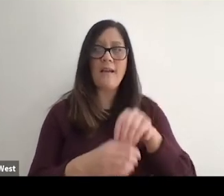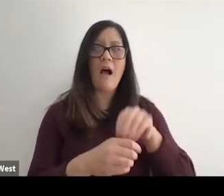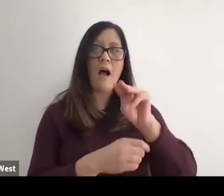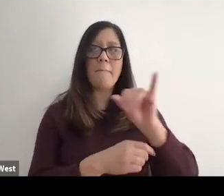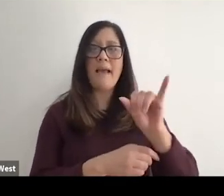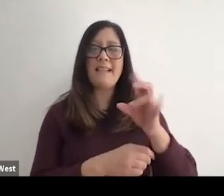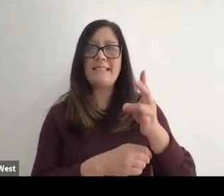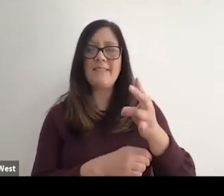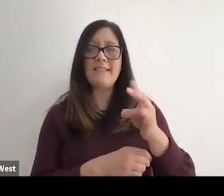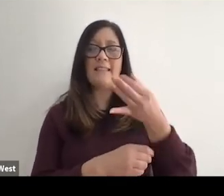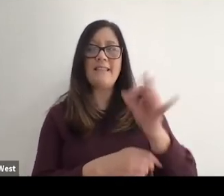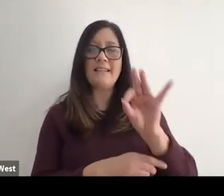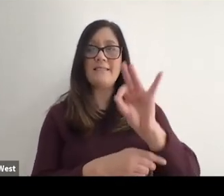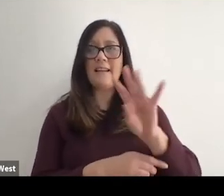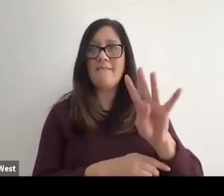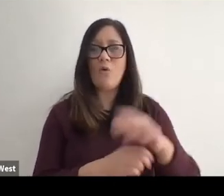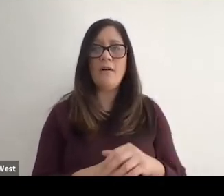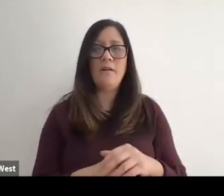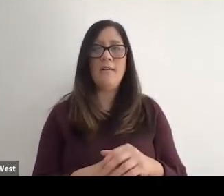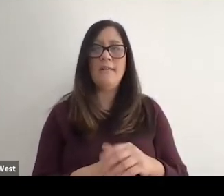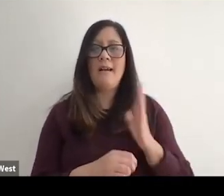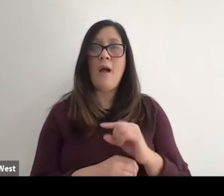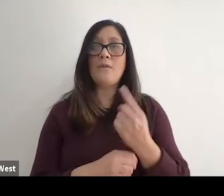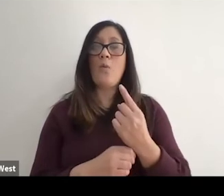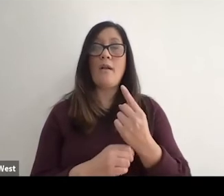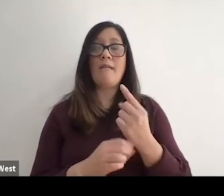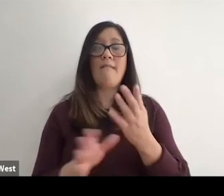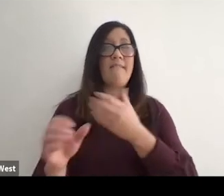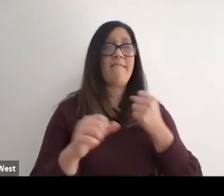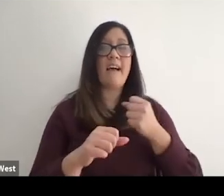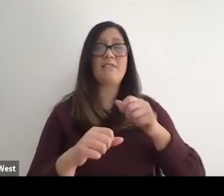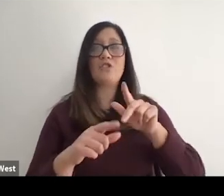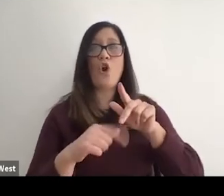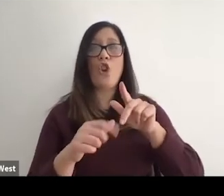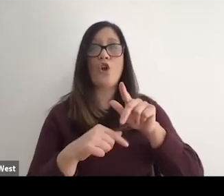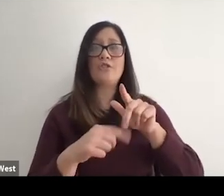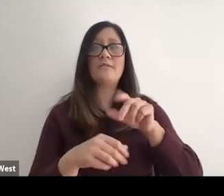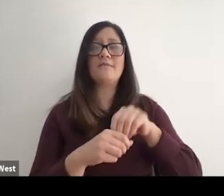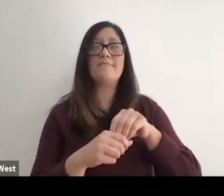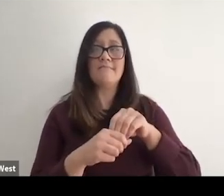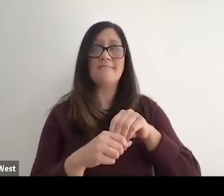The afternoon on May 17th, 1994. I was one of the fastest hurdlers in the United States of America.